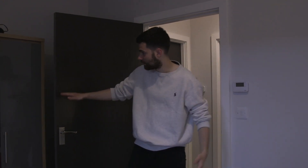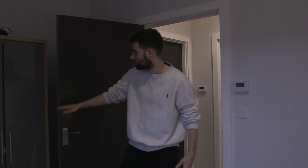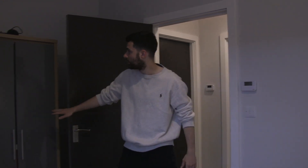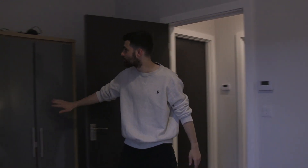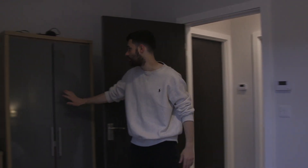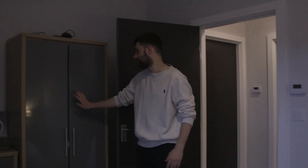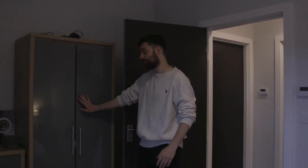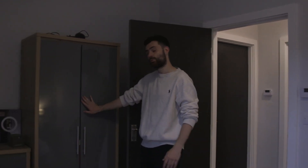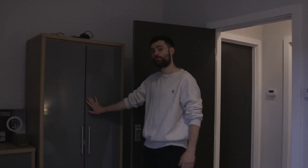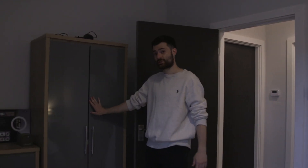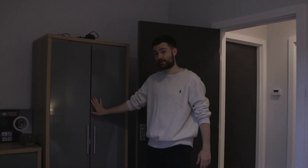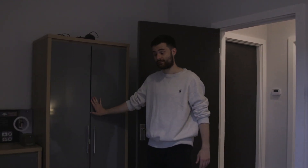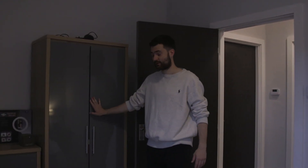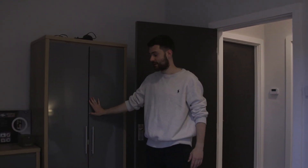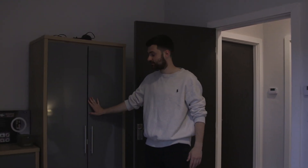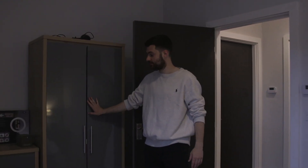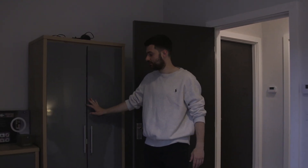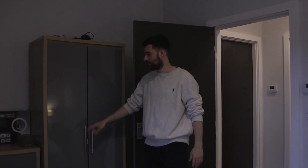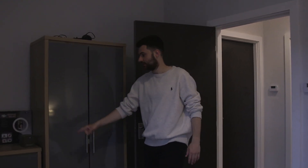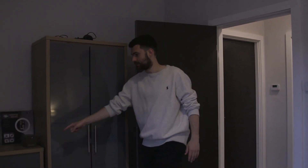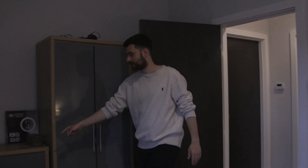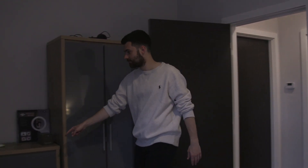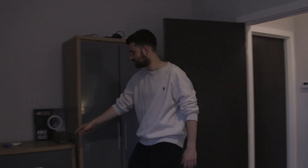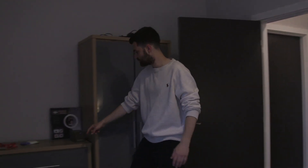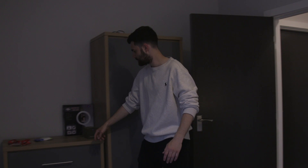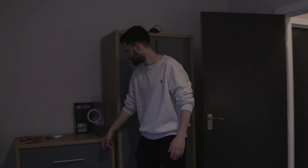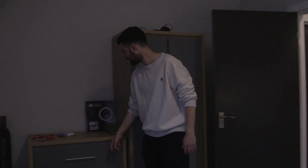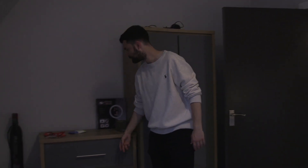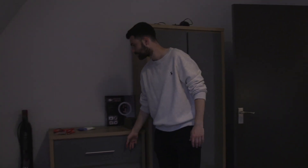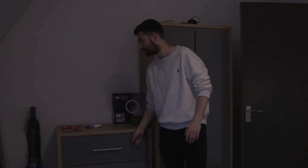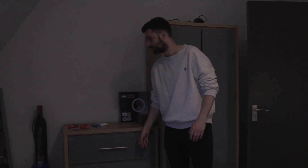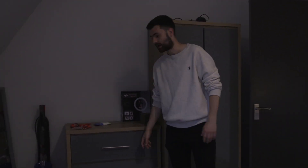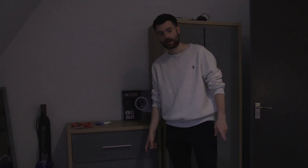So I got the wardrobe from British Heart Foundation Same for this